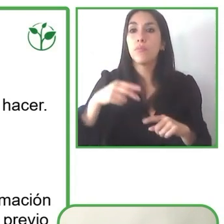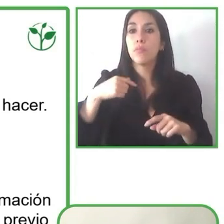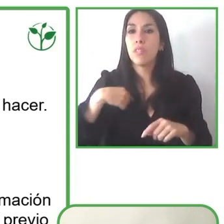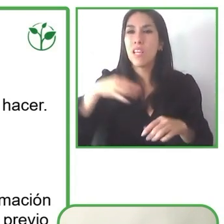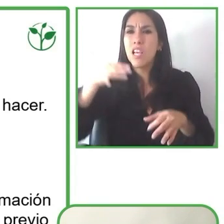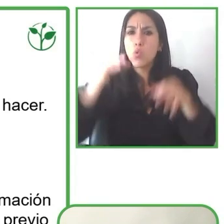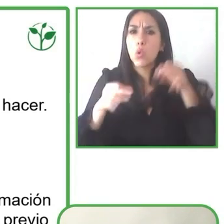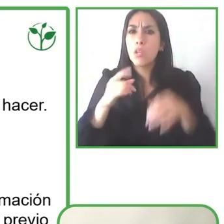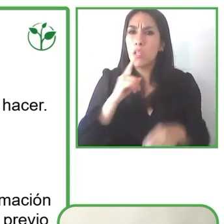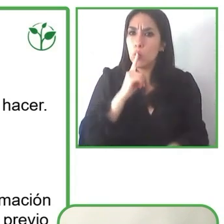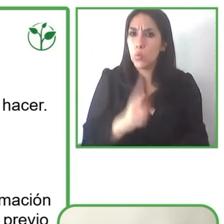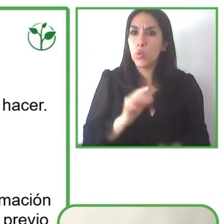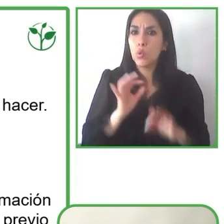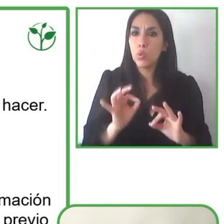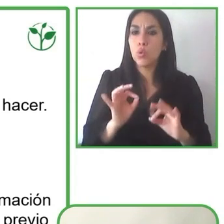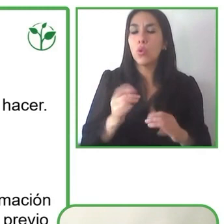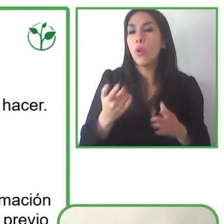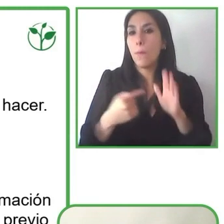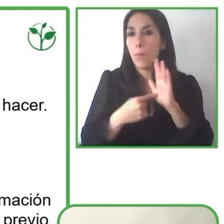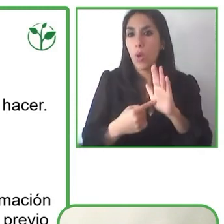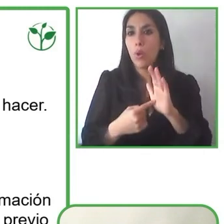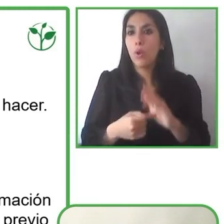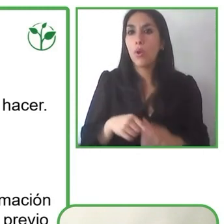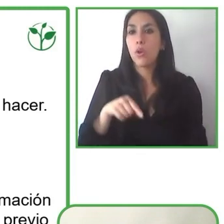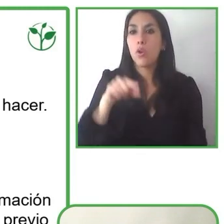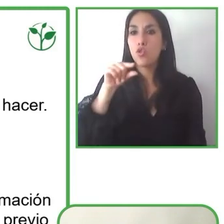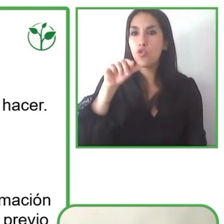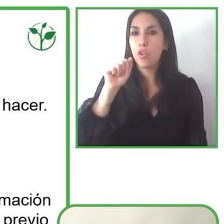For example, we also think of safety in Galapagos